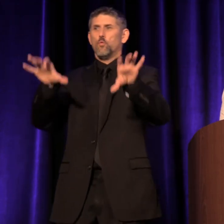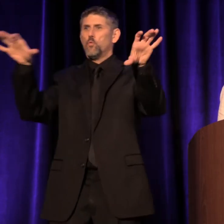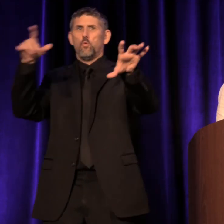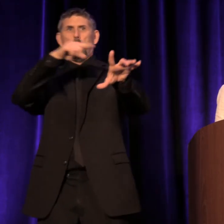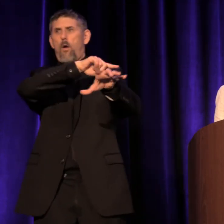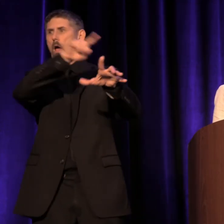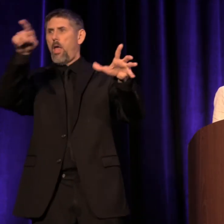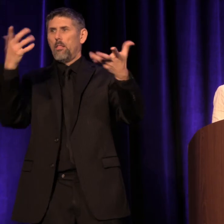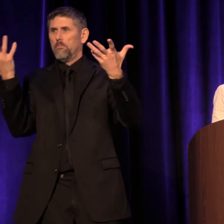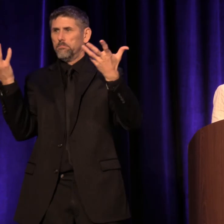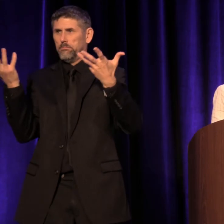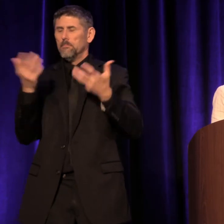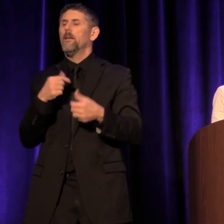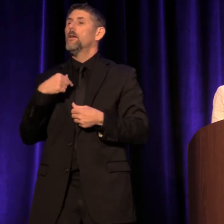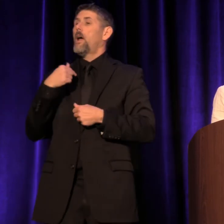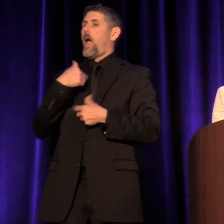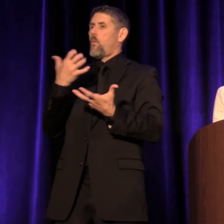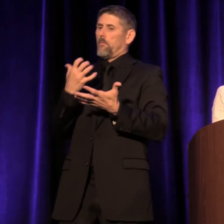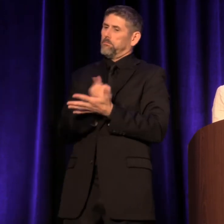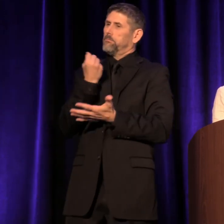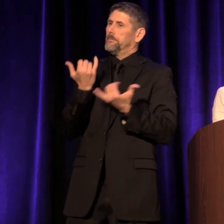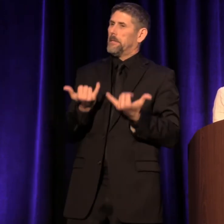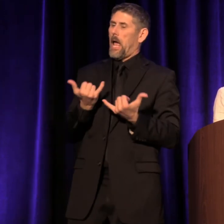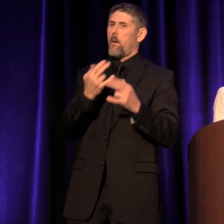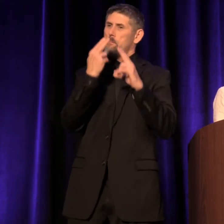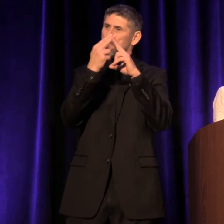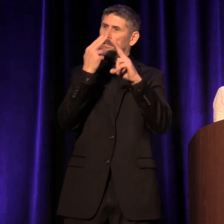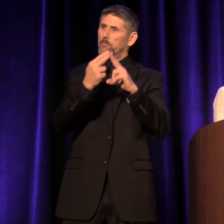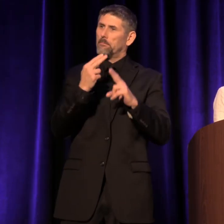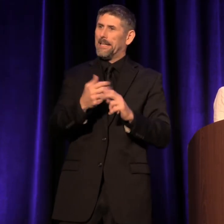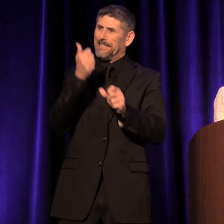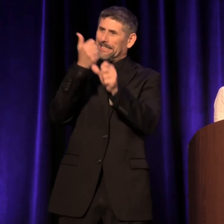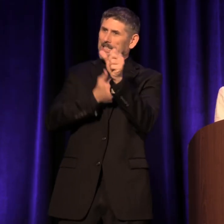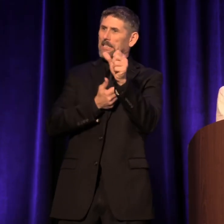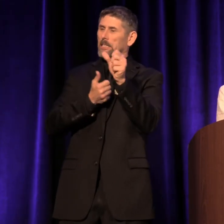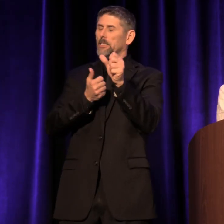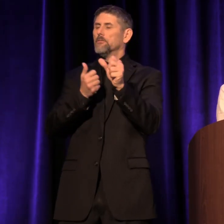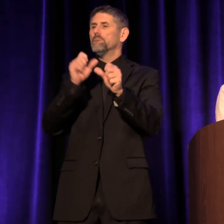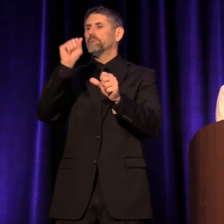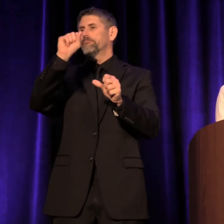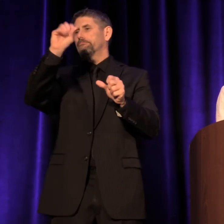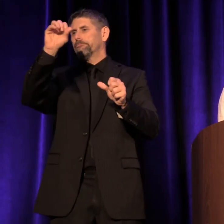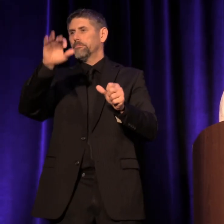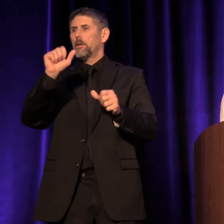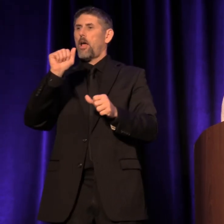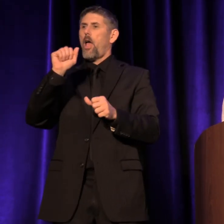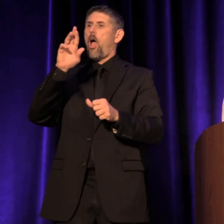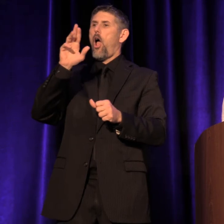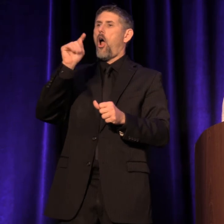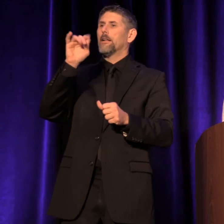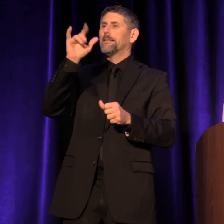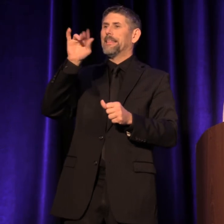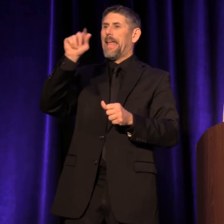I'd like to take the opportunity to just mention each of them out loud: Artslandia magazine,